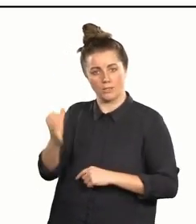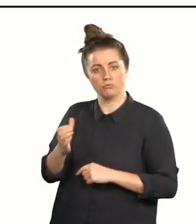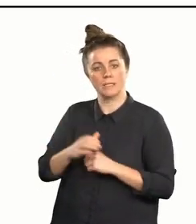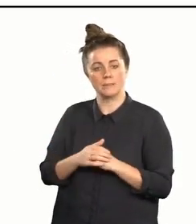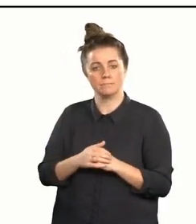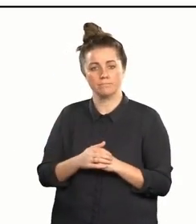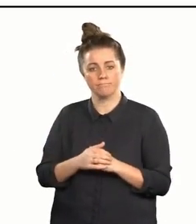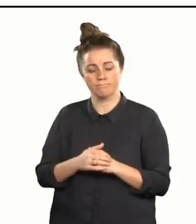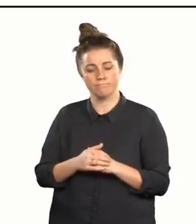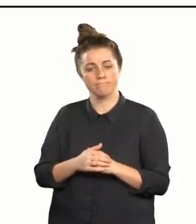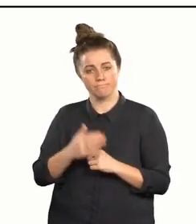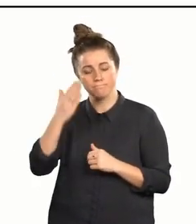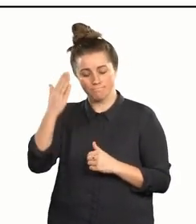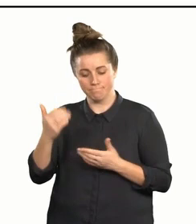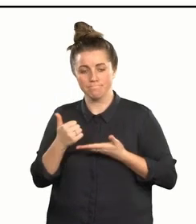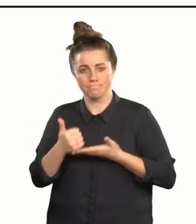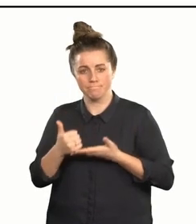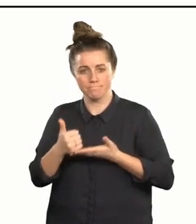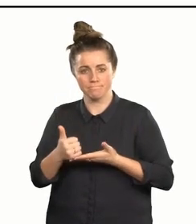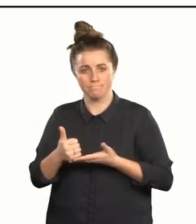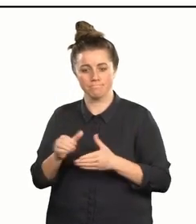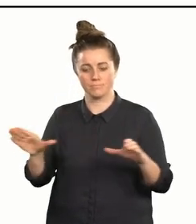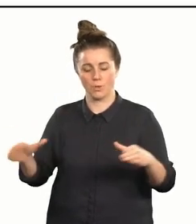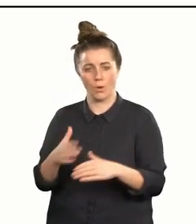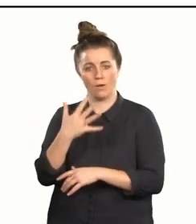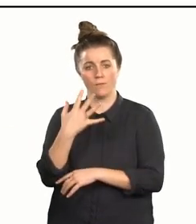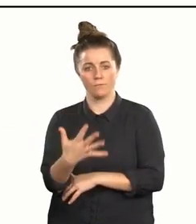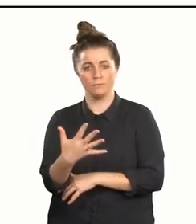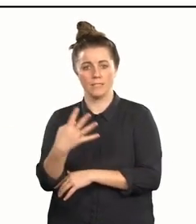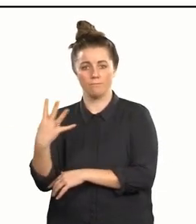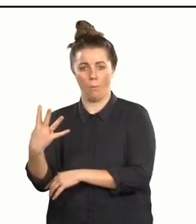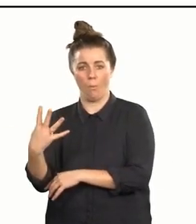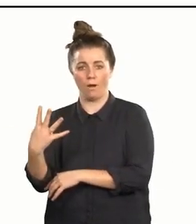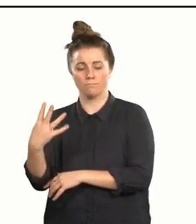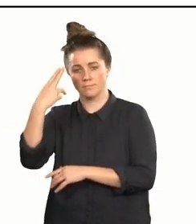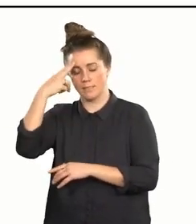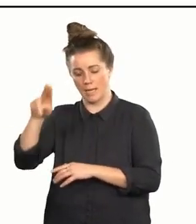Nō reira, Cohort 54, arā — aka — Rōpū Jade — Cohort Jade.